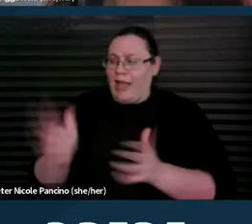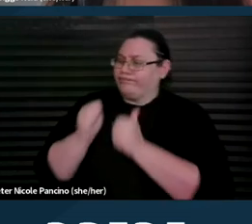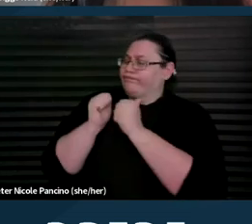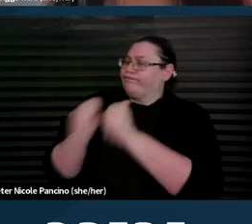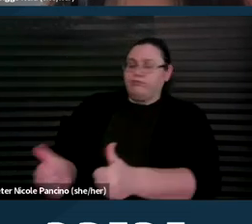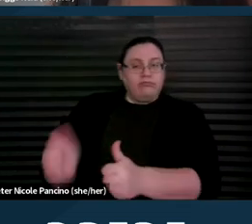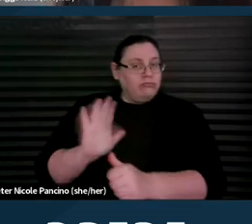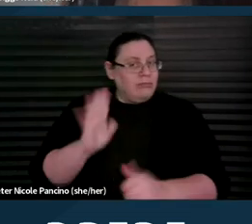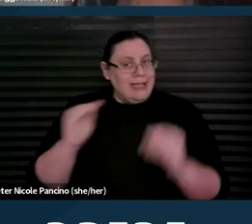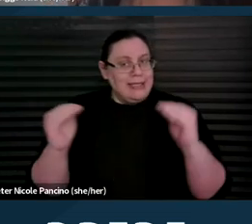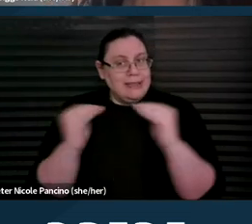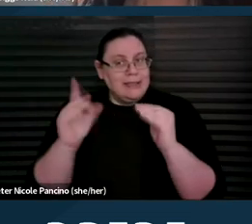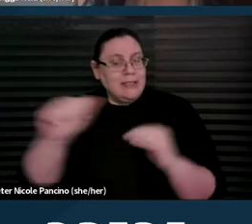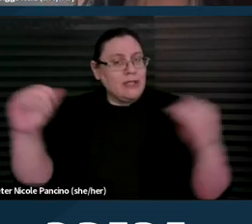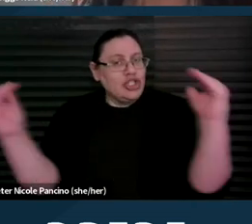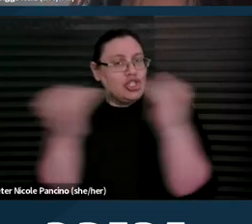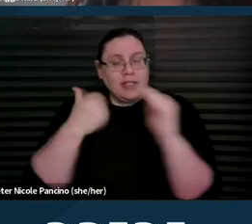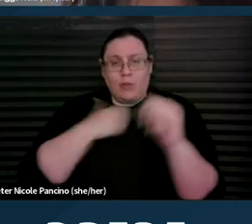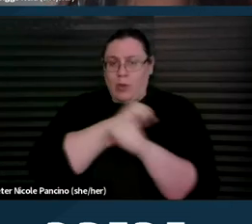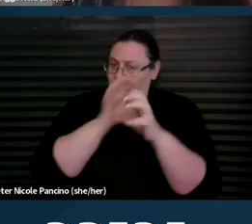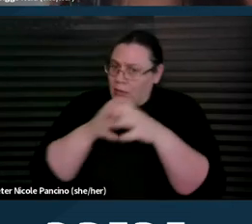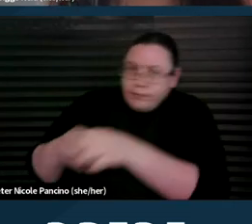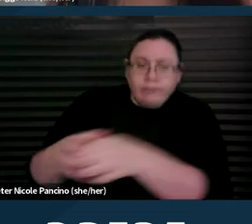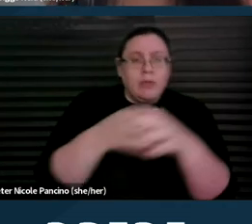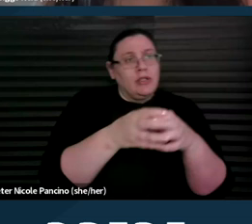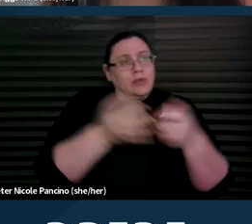we should be moving together to accomplish the revolution that we require together.